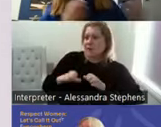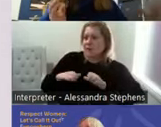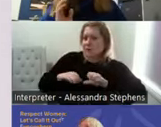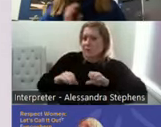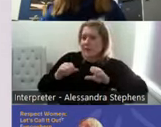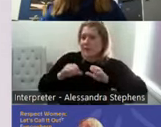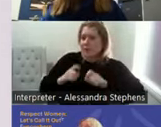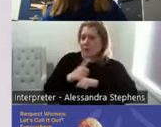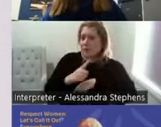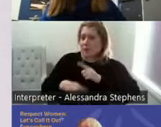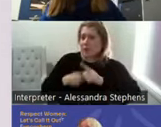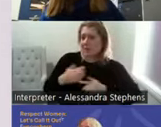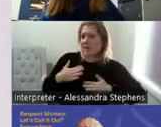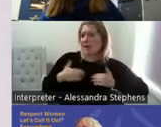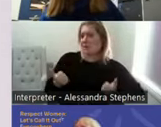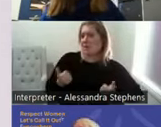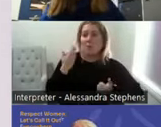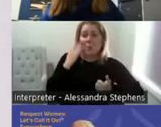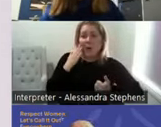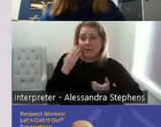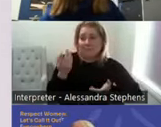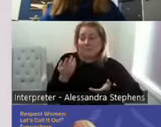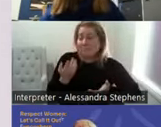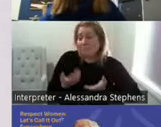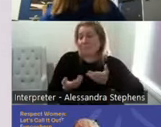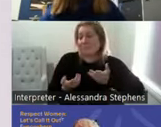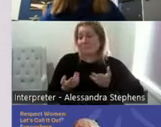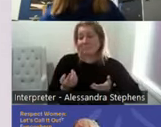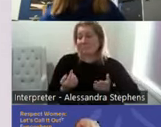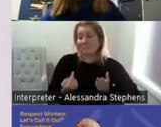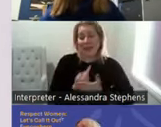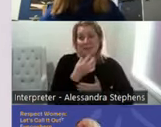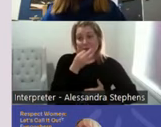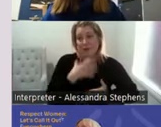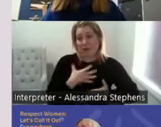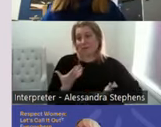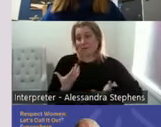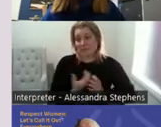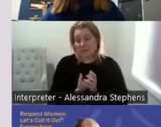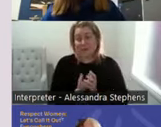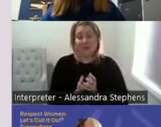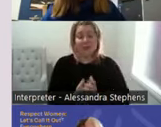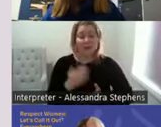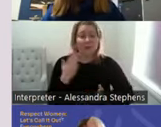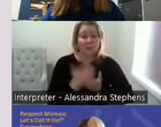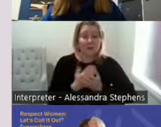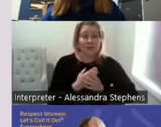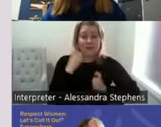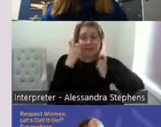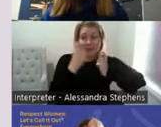of our different ranges of life stages. So really thinking about who asks and who